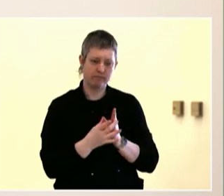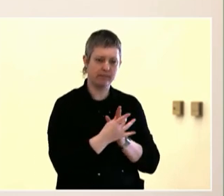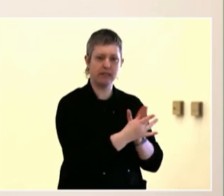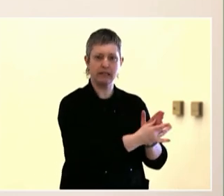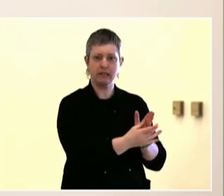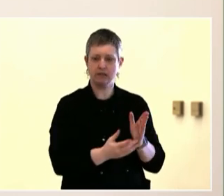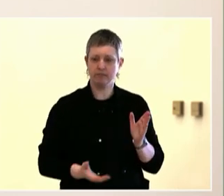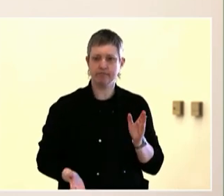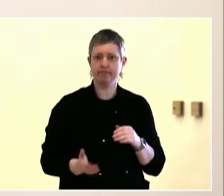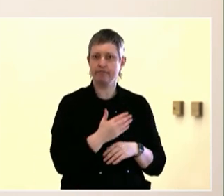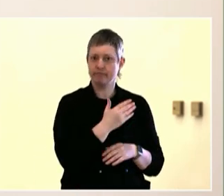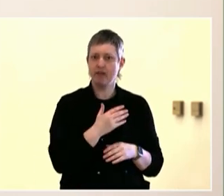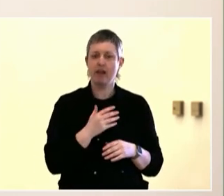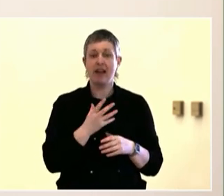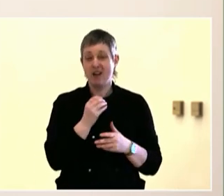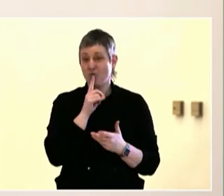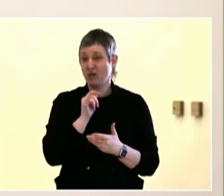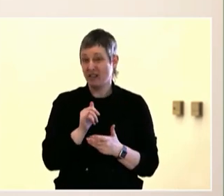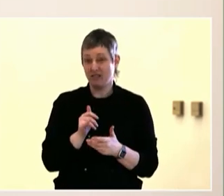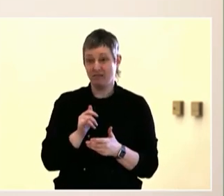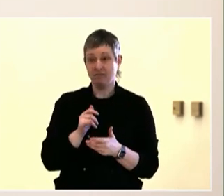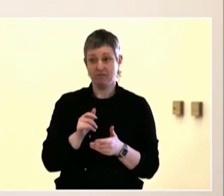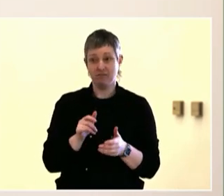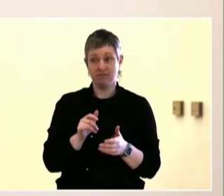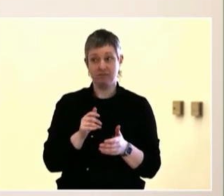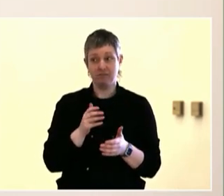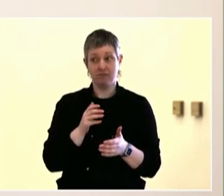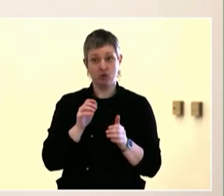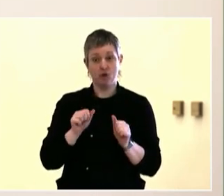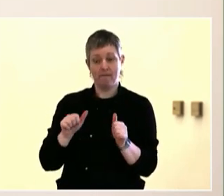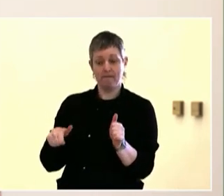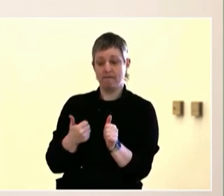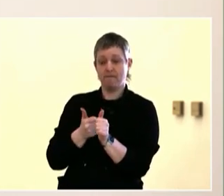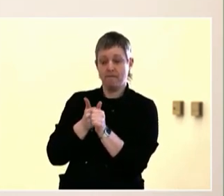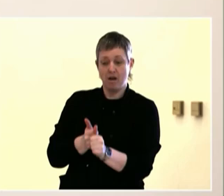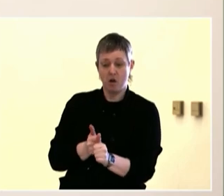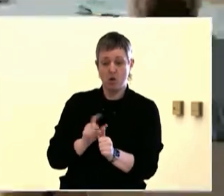yesterday so we can get yesterday into this room today,